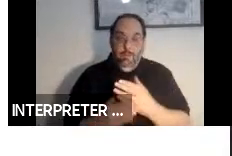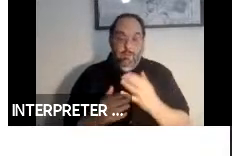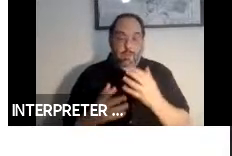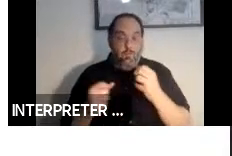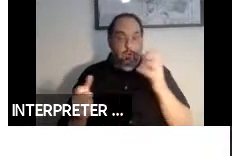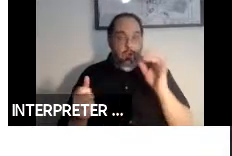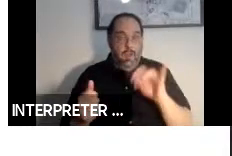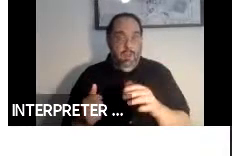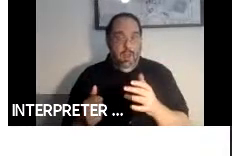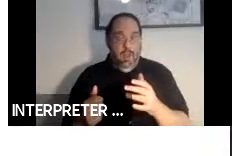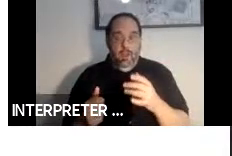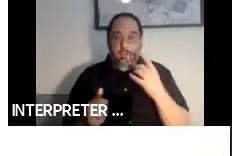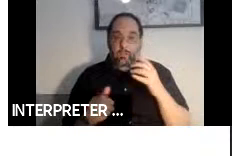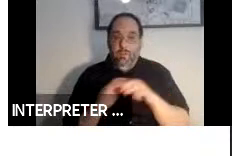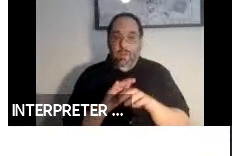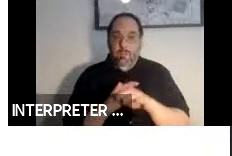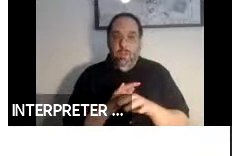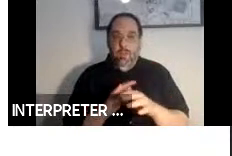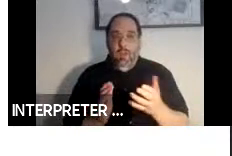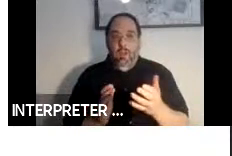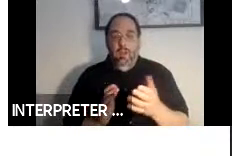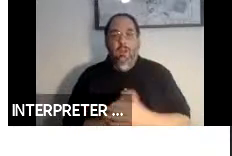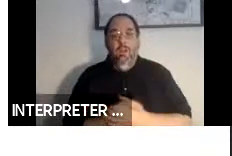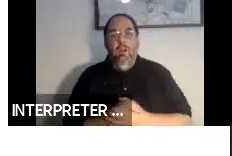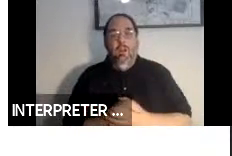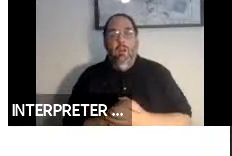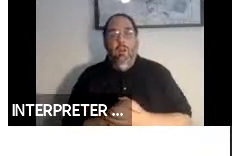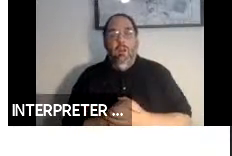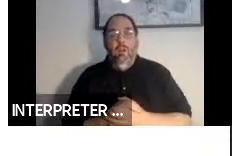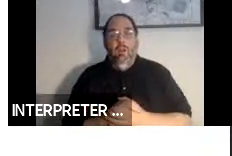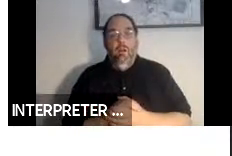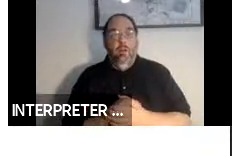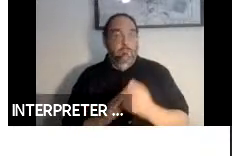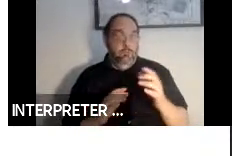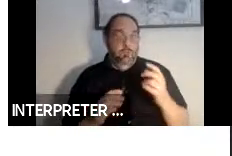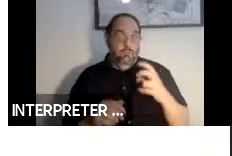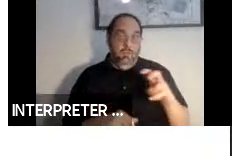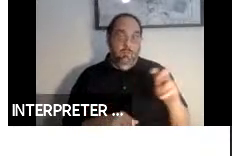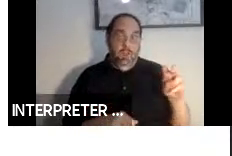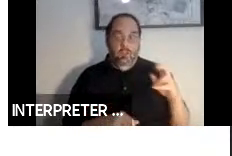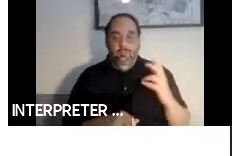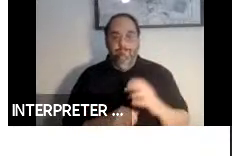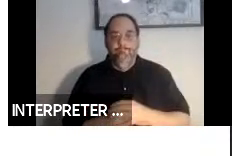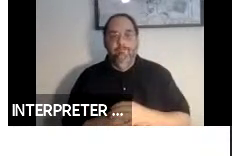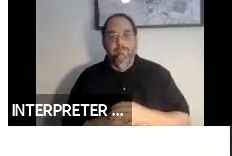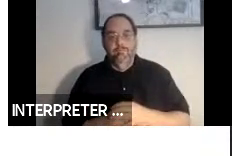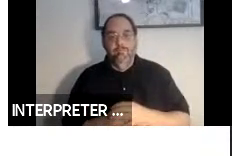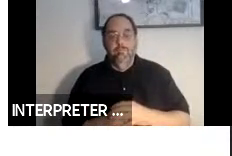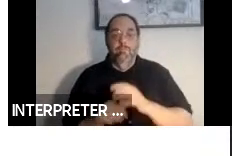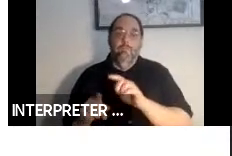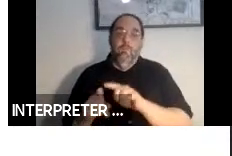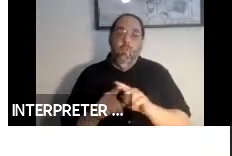as far as accessibility in transportation. It is very important to notice that